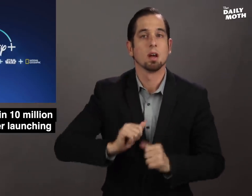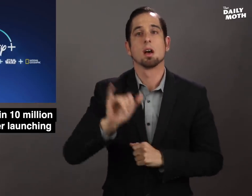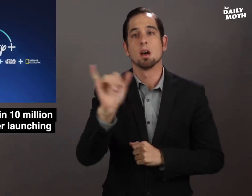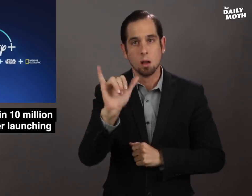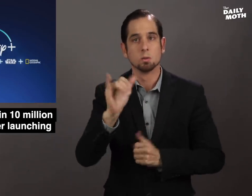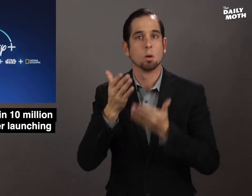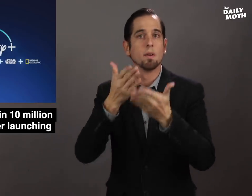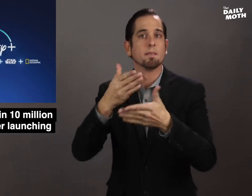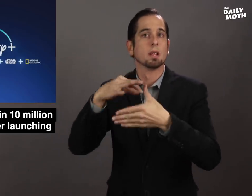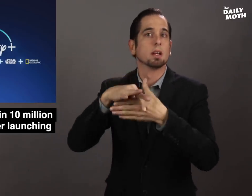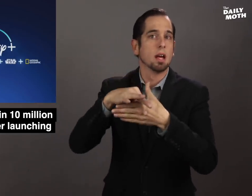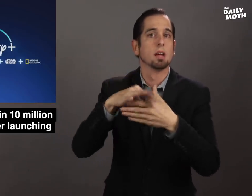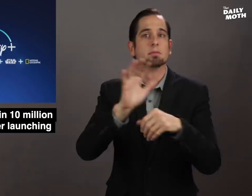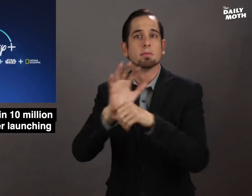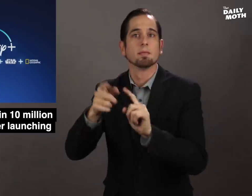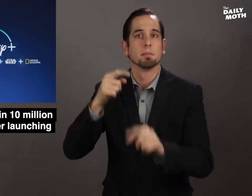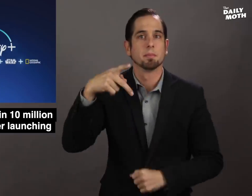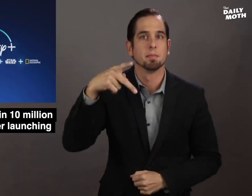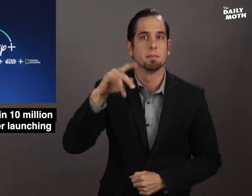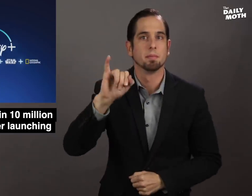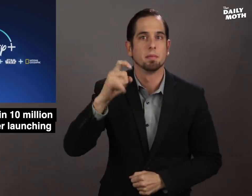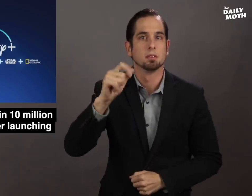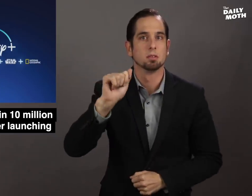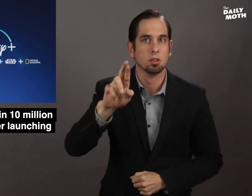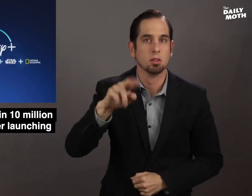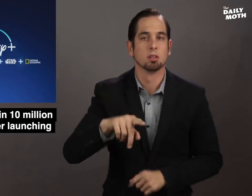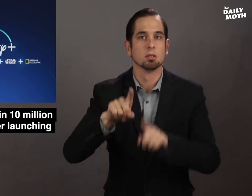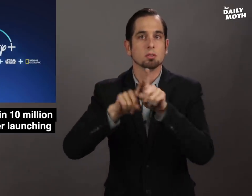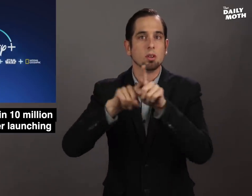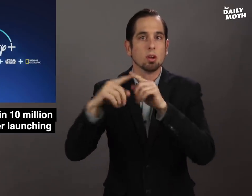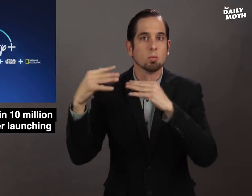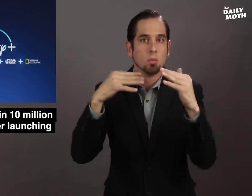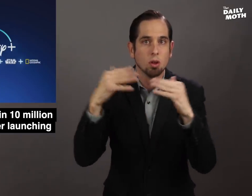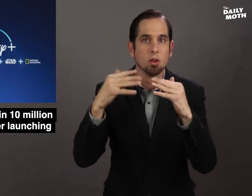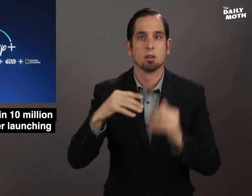as well as content from Pixar, Star Wars,